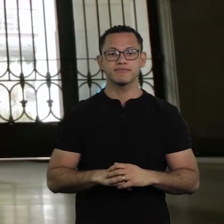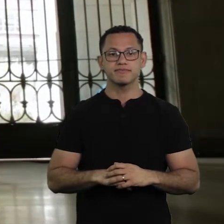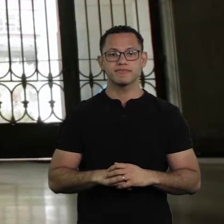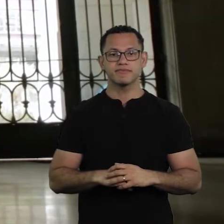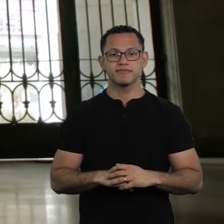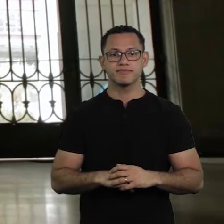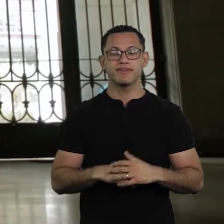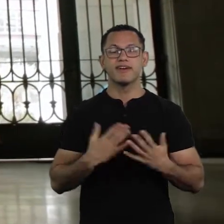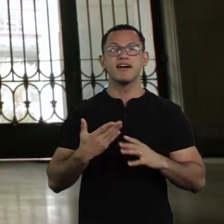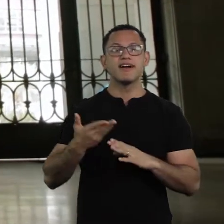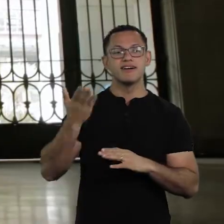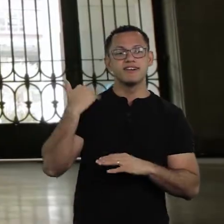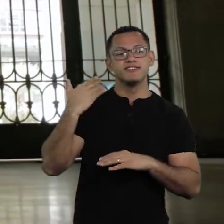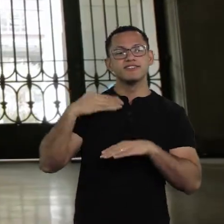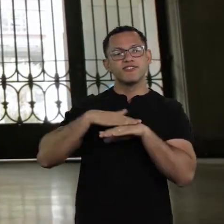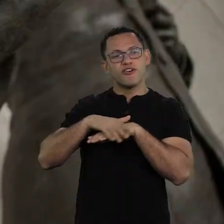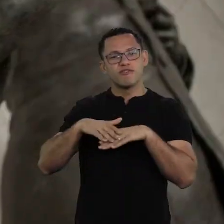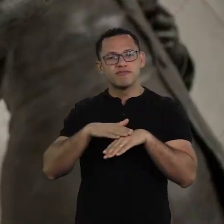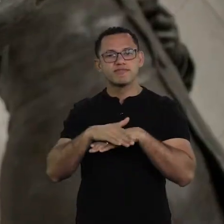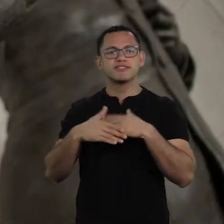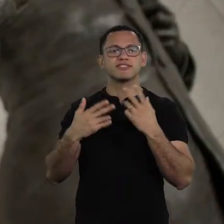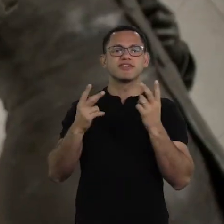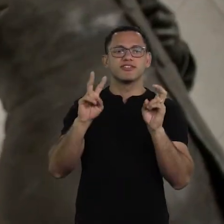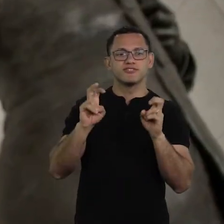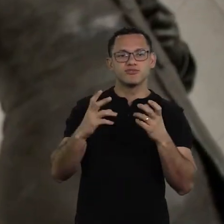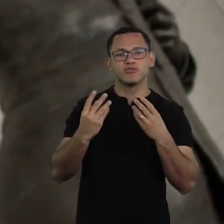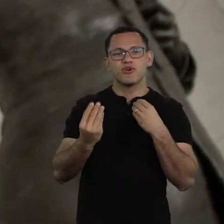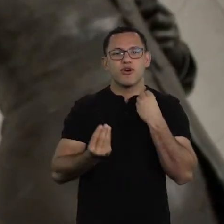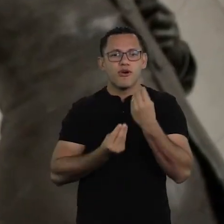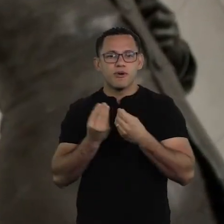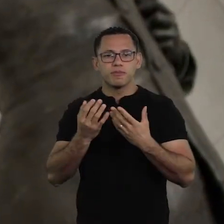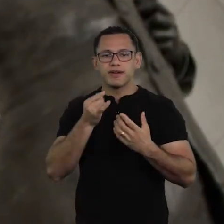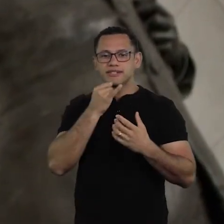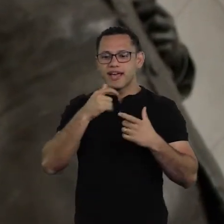And we talked a little about this strong place of power